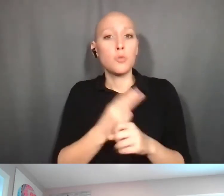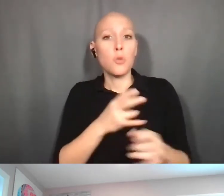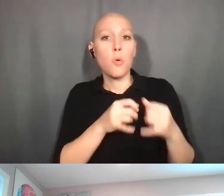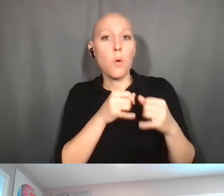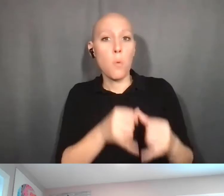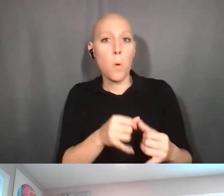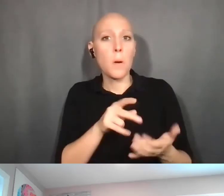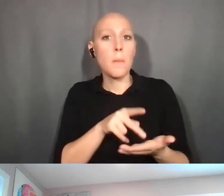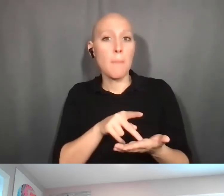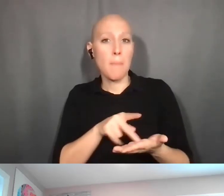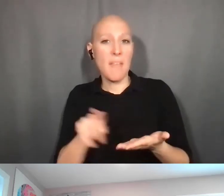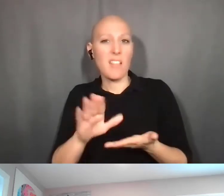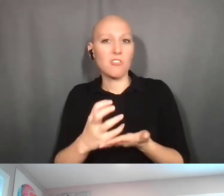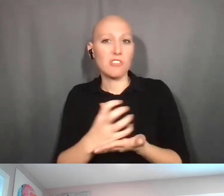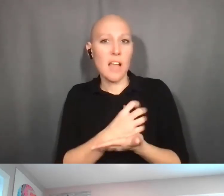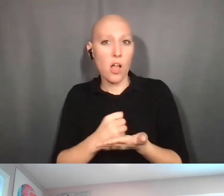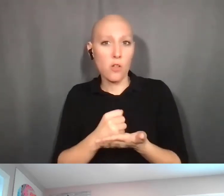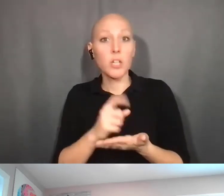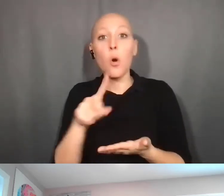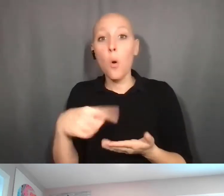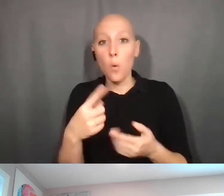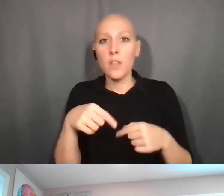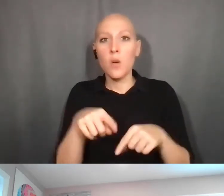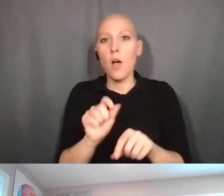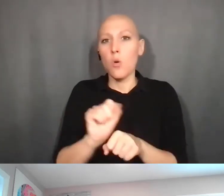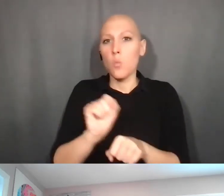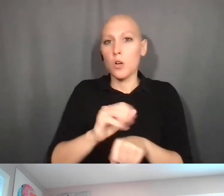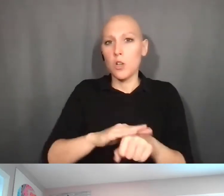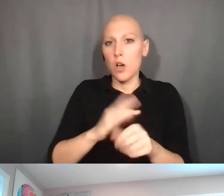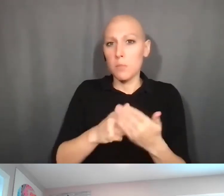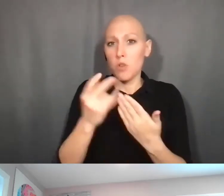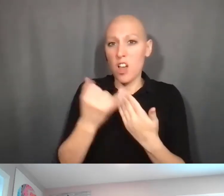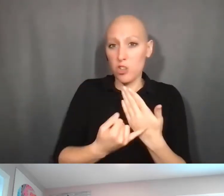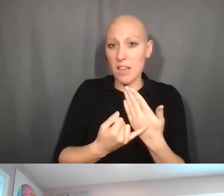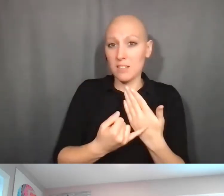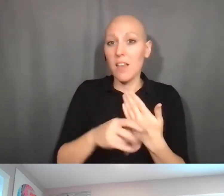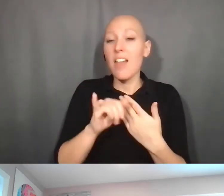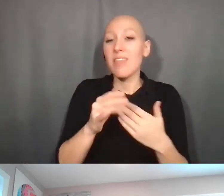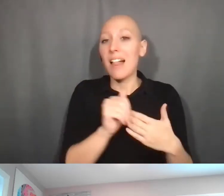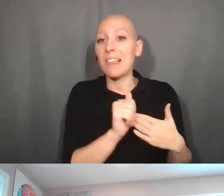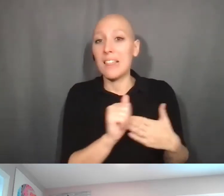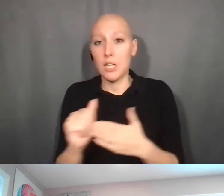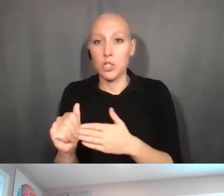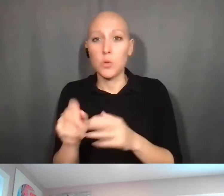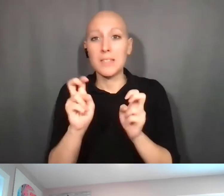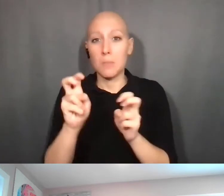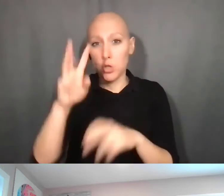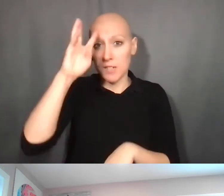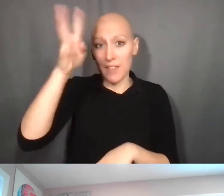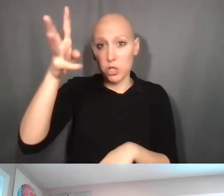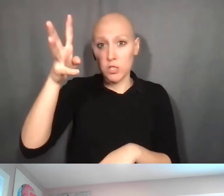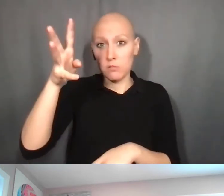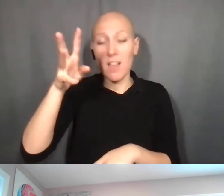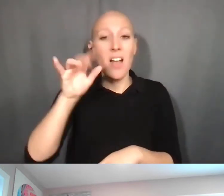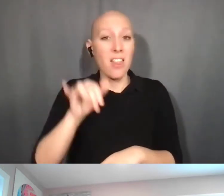that leads to a subject invention, should that grant be reported as contributing to the conception of the invention?